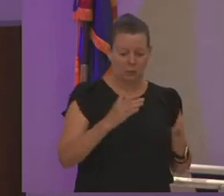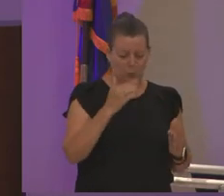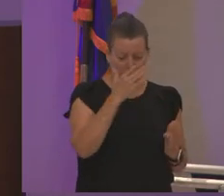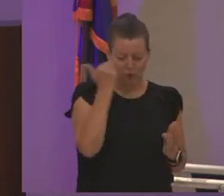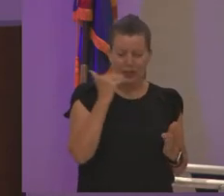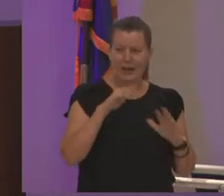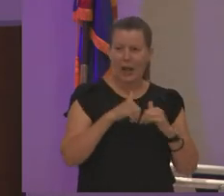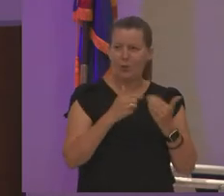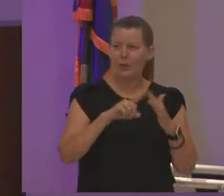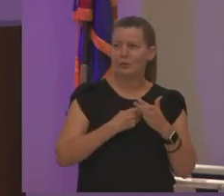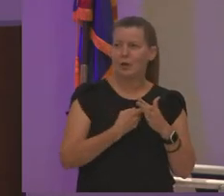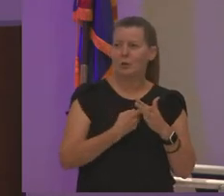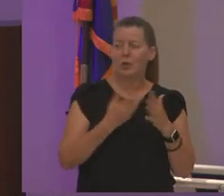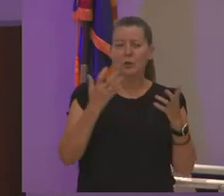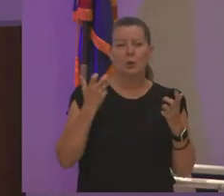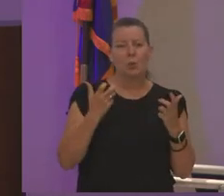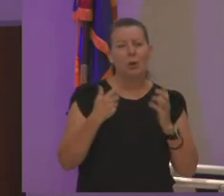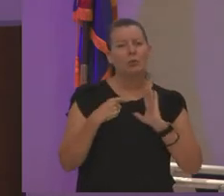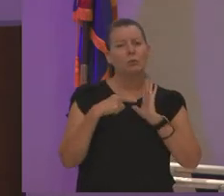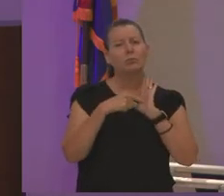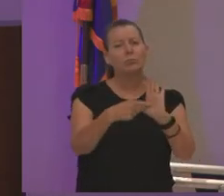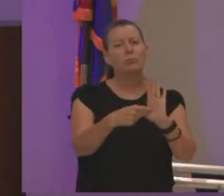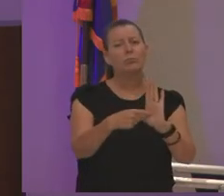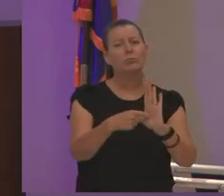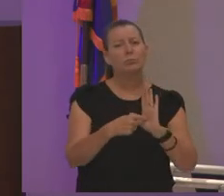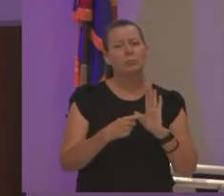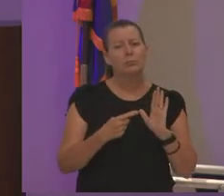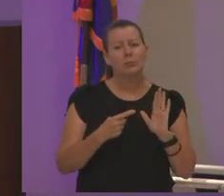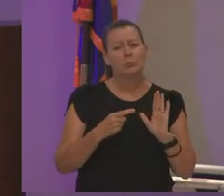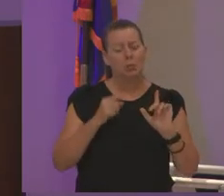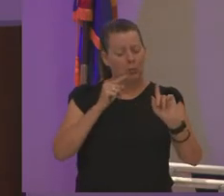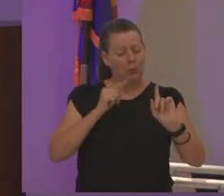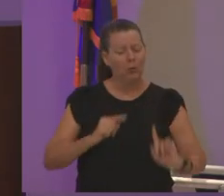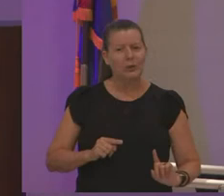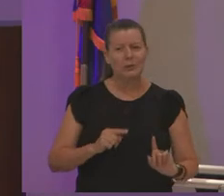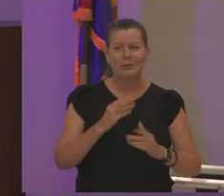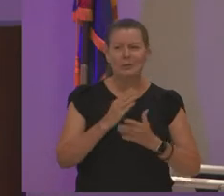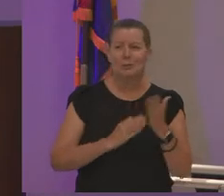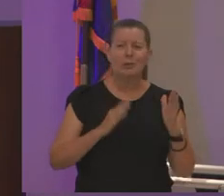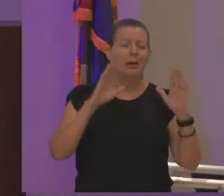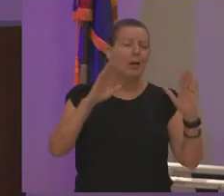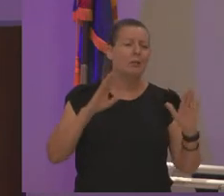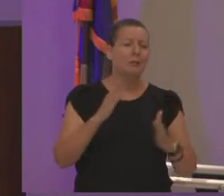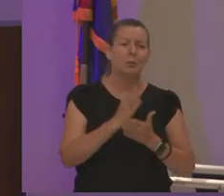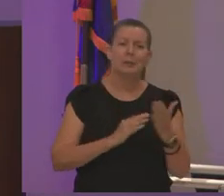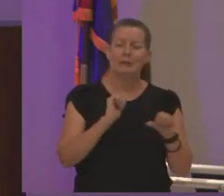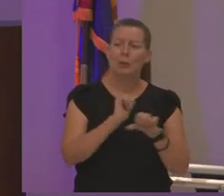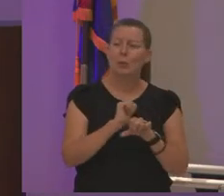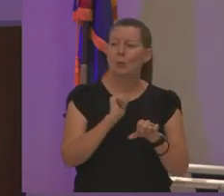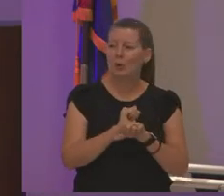so i just want to highlight just a few of the excellent pieces of work that are throughout